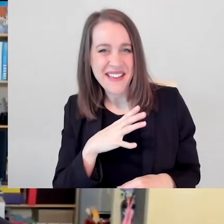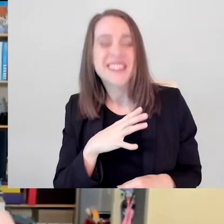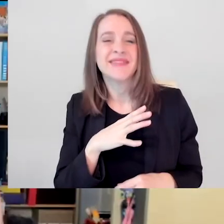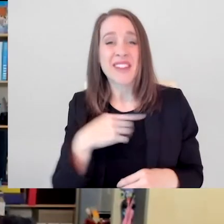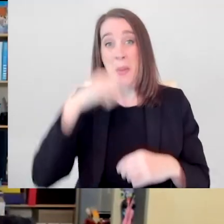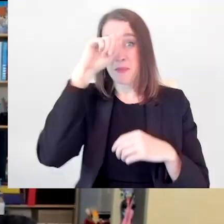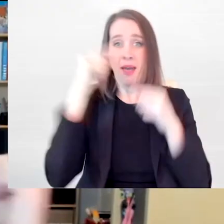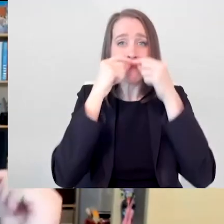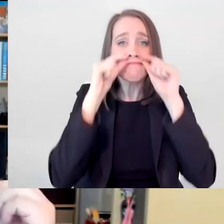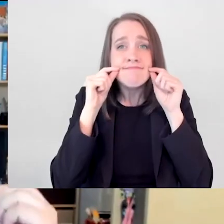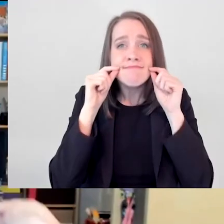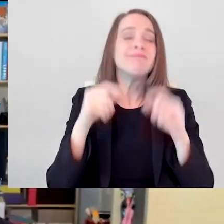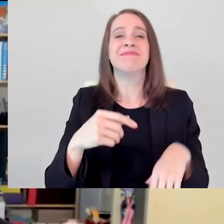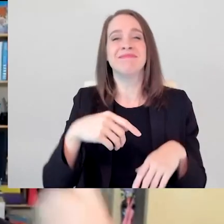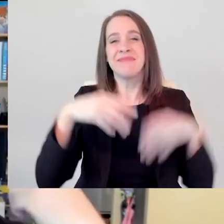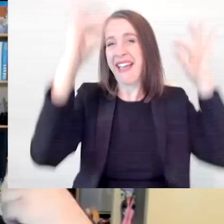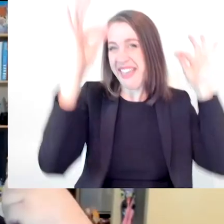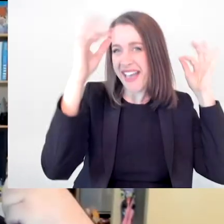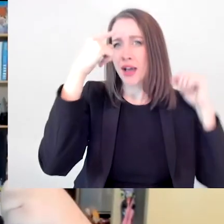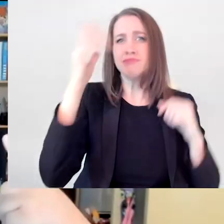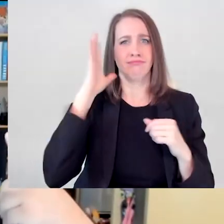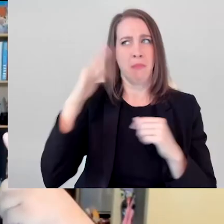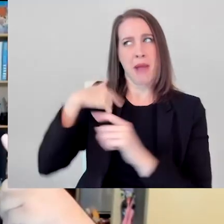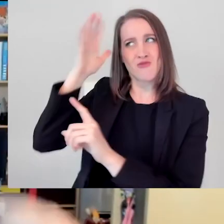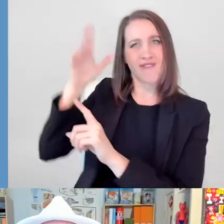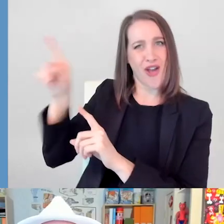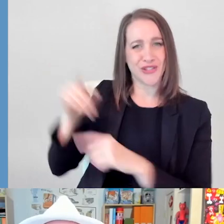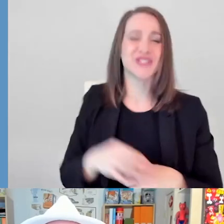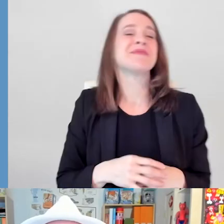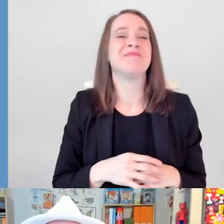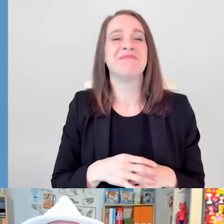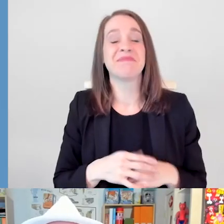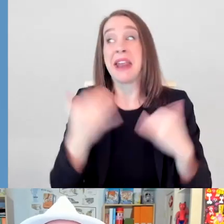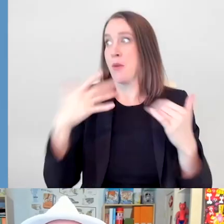with a black mustache and a hat that belonged to my grandfather. Let's kick things off with the title